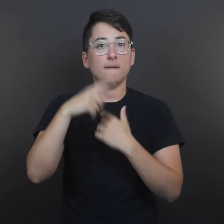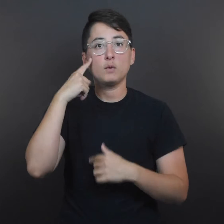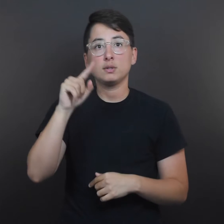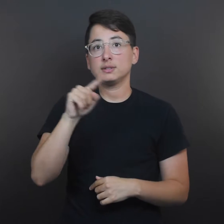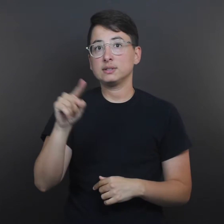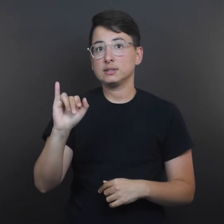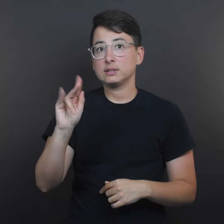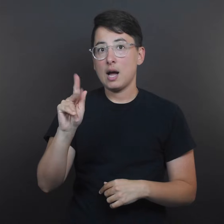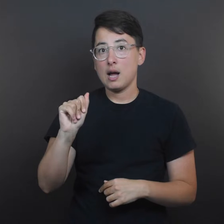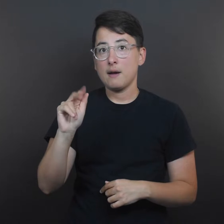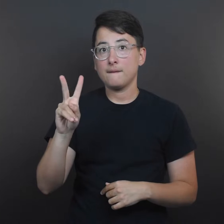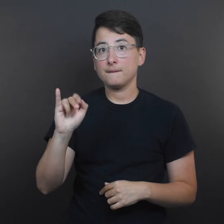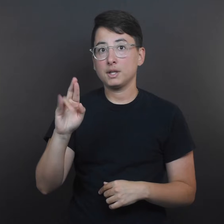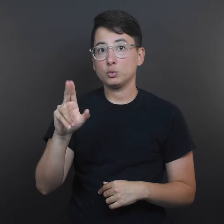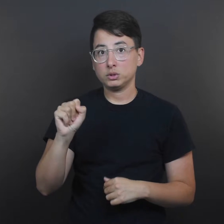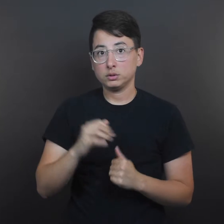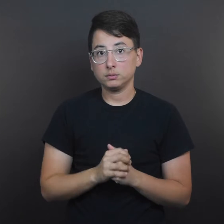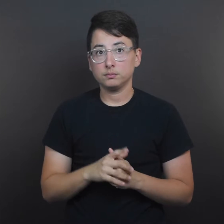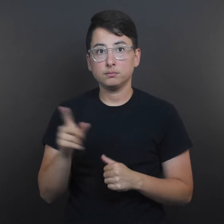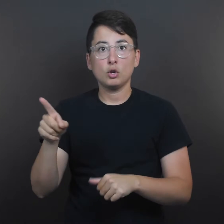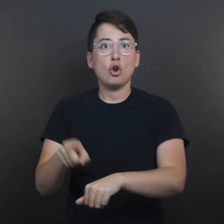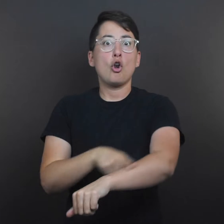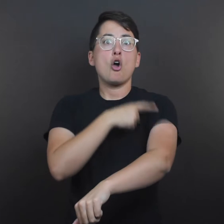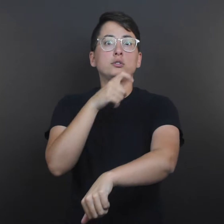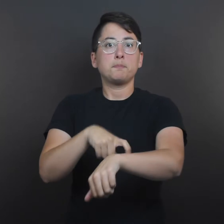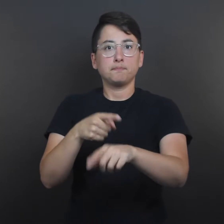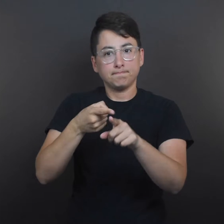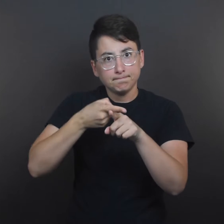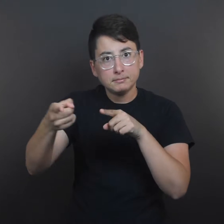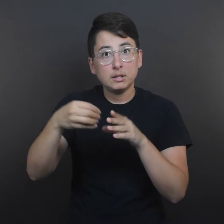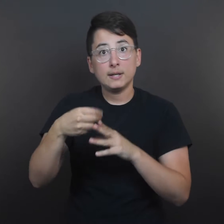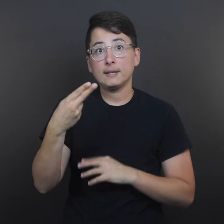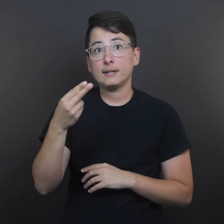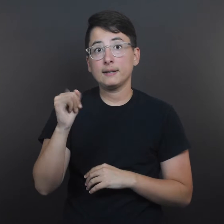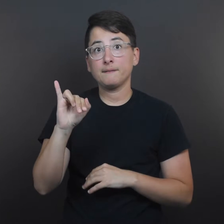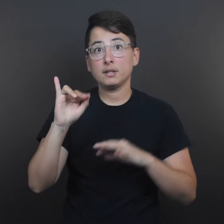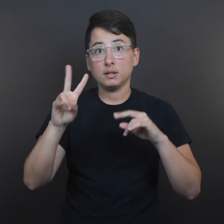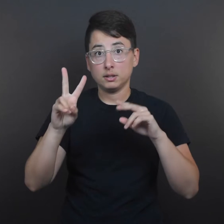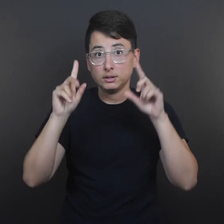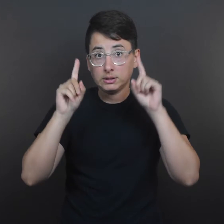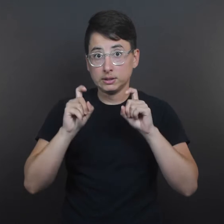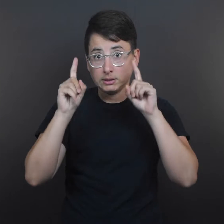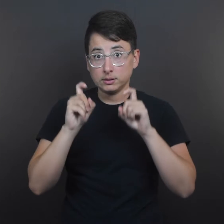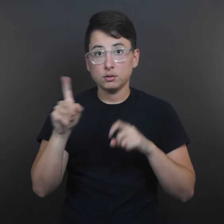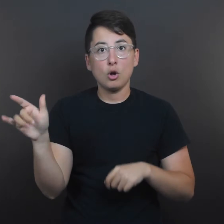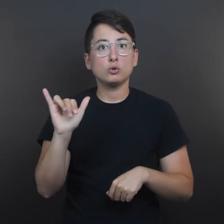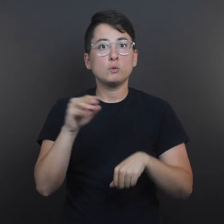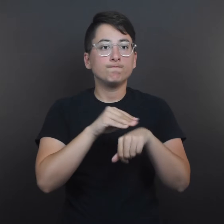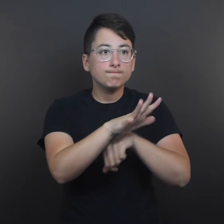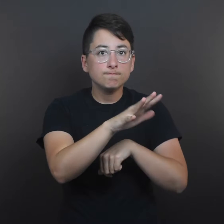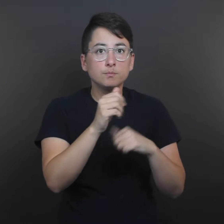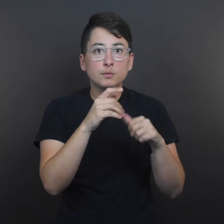A longtime specialist in HIV testing, she has also advised HIV/AIDS programs